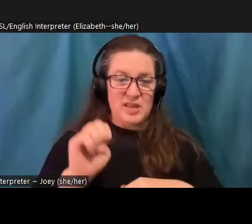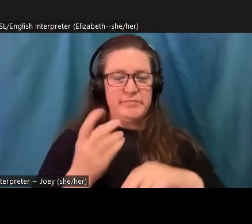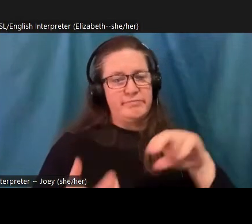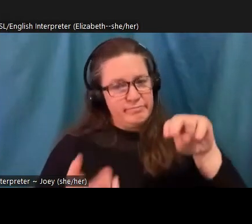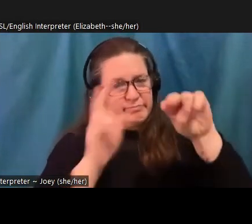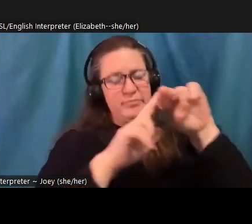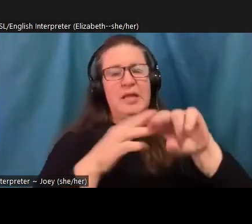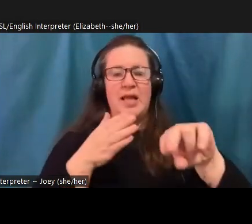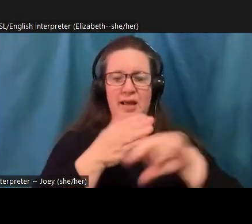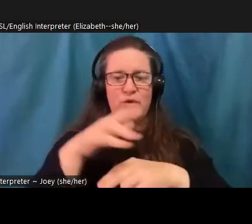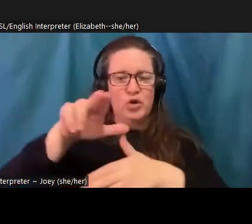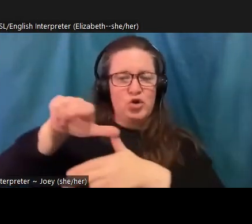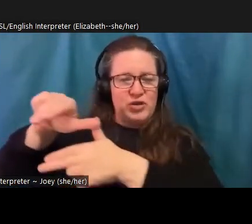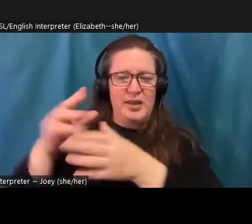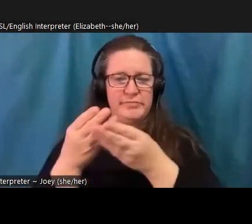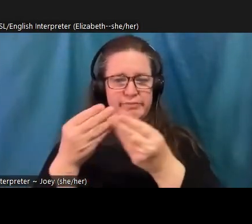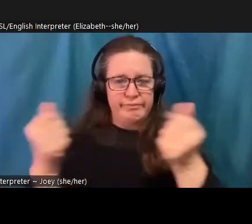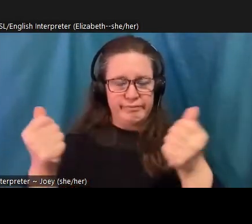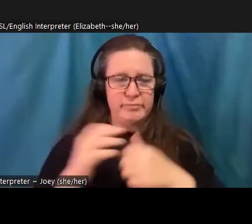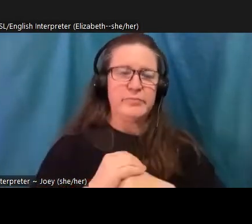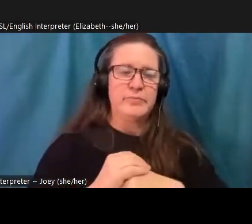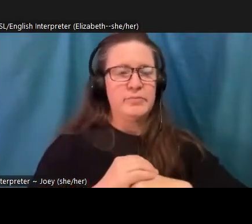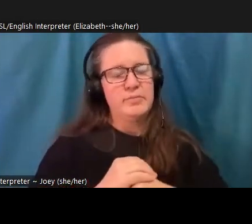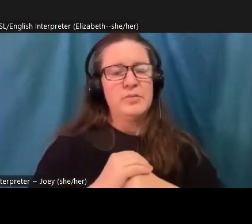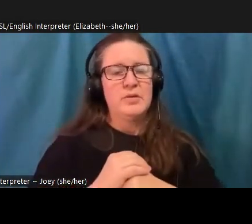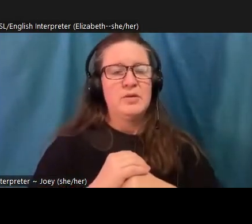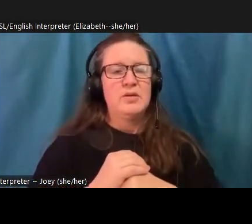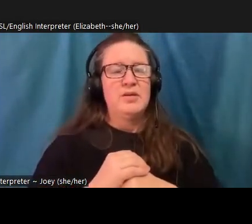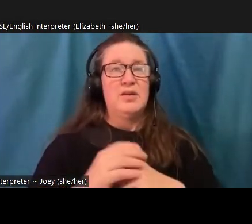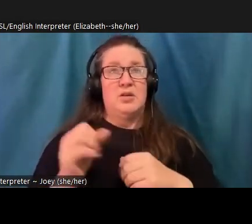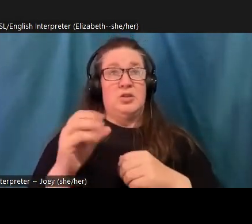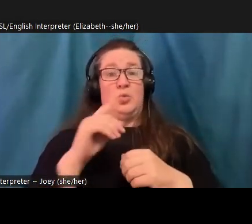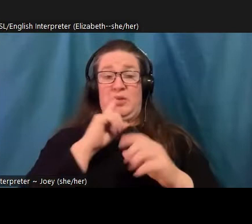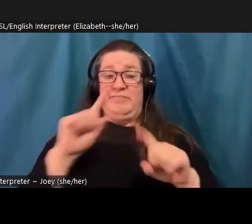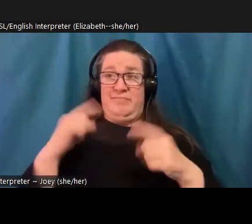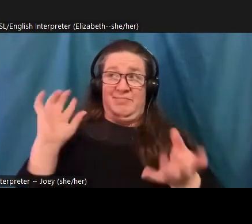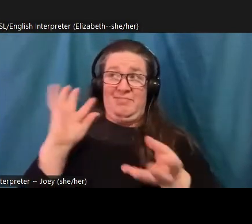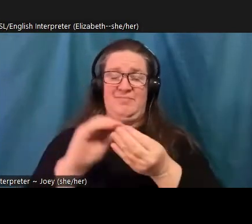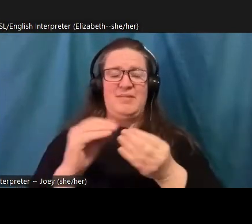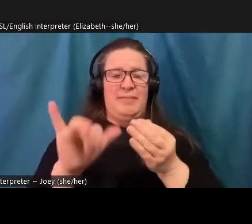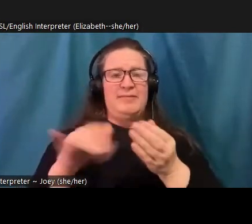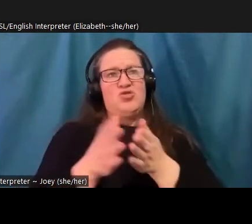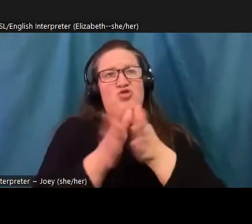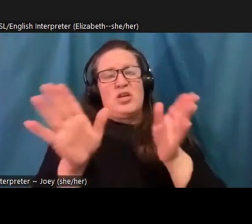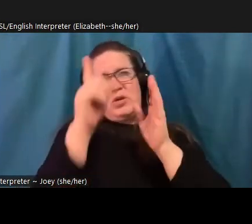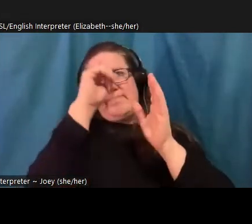this gives us kind of an overview of some ways that the climate crisis is driving a crisis of well being. But this